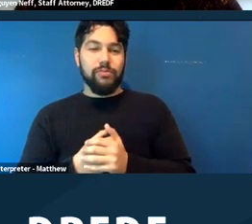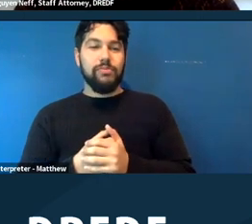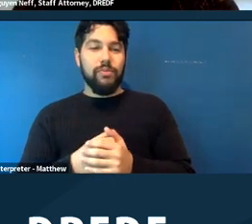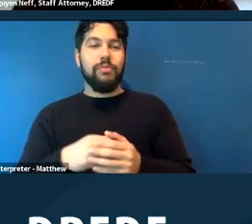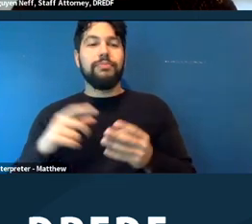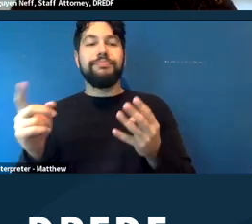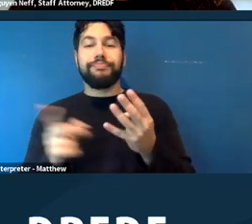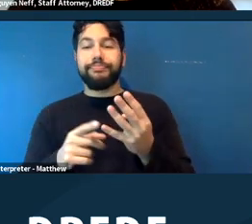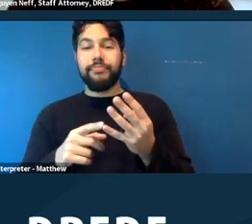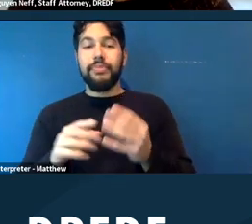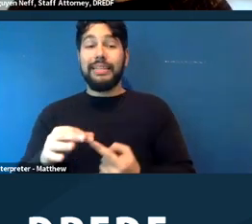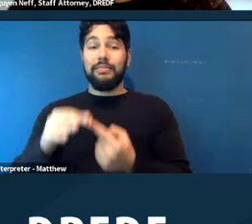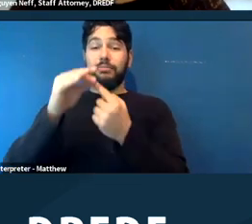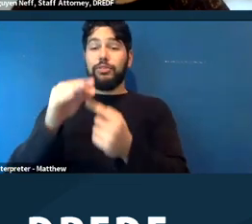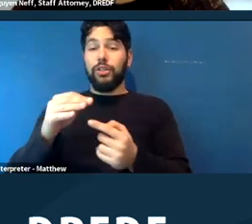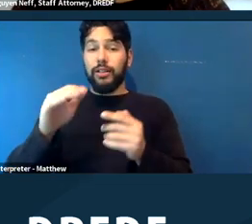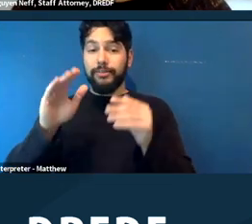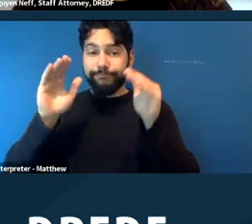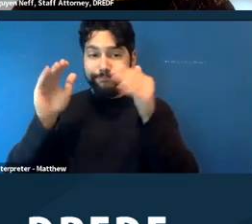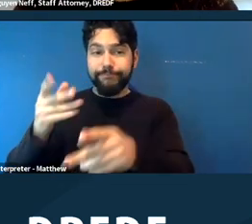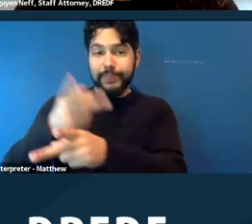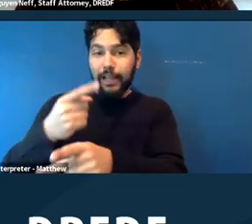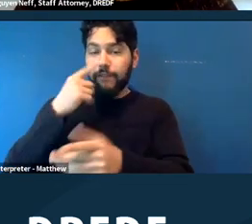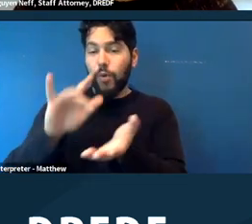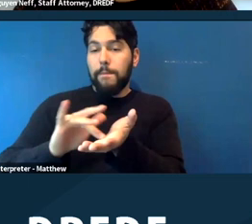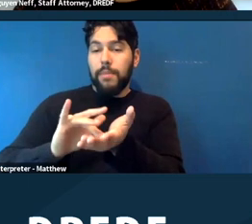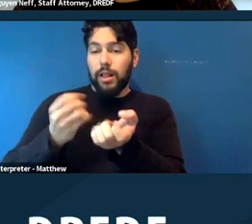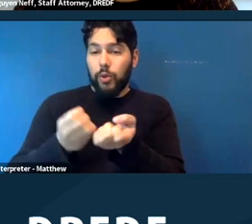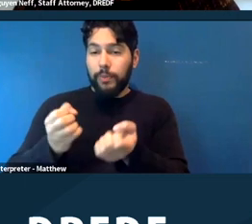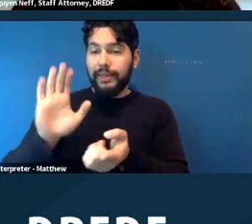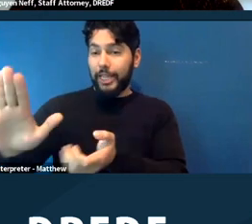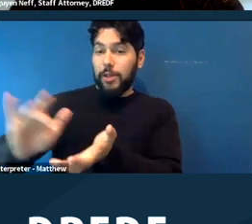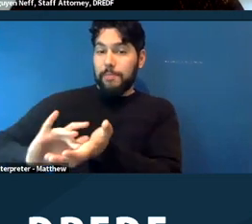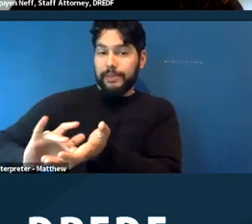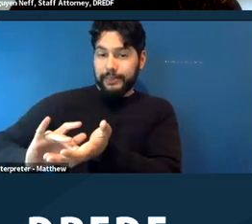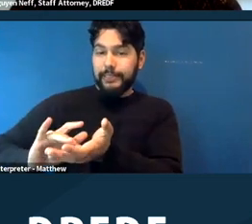Especially care for medical equipment or medication, you know, if someone has